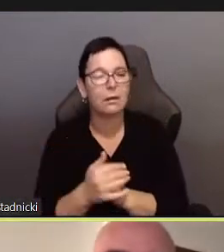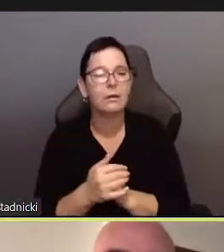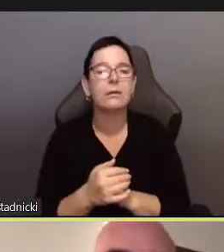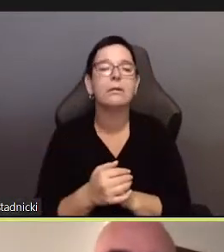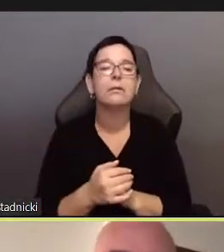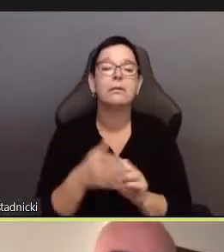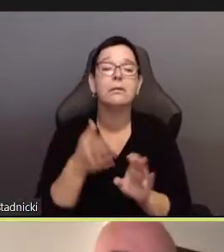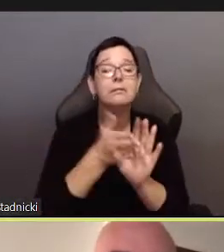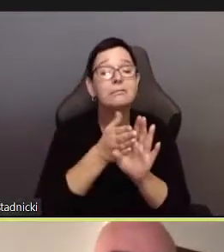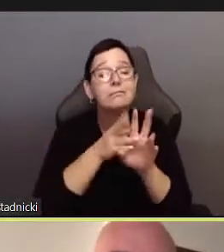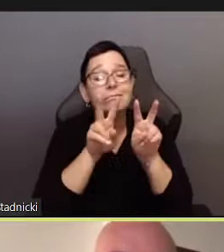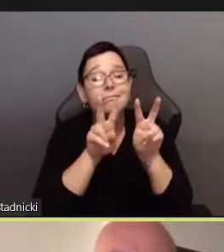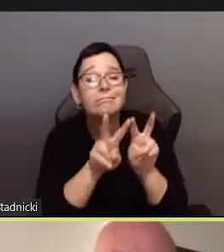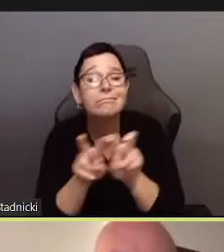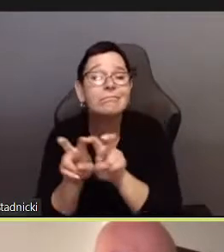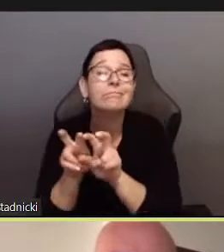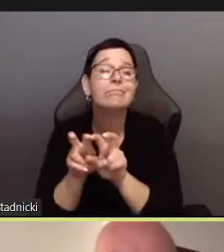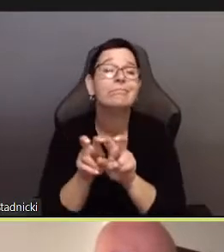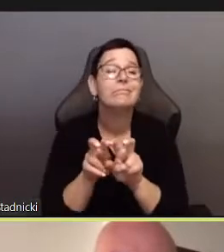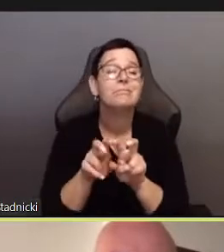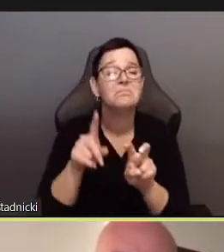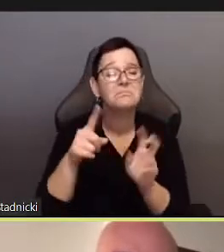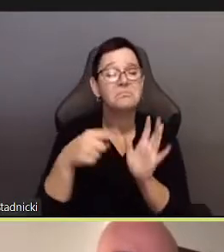As much as it is also psychological and psychoanalytic,